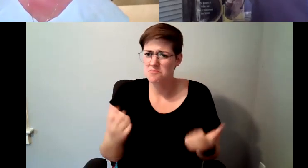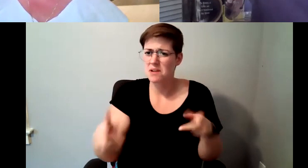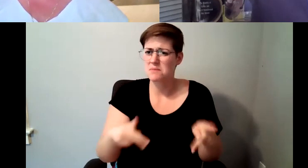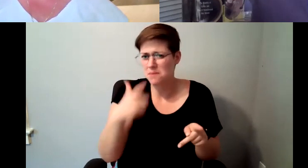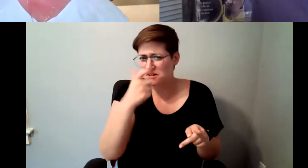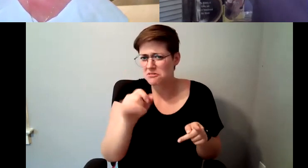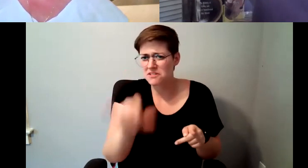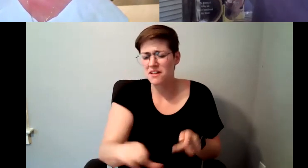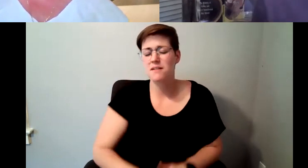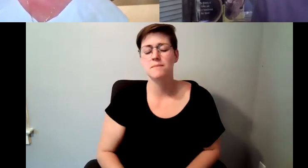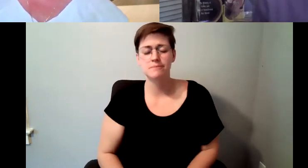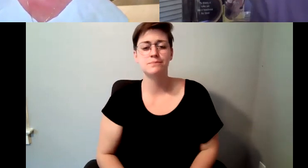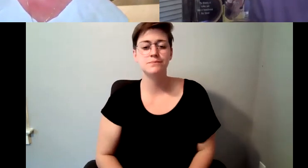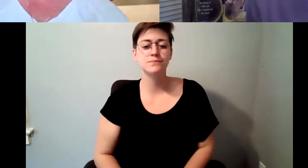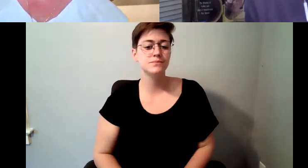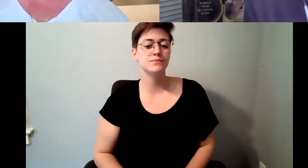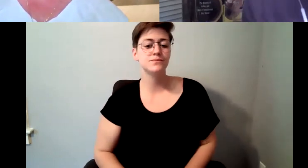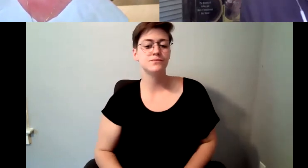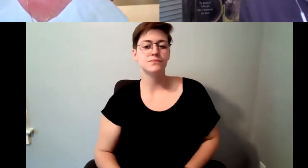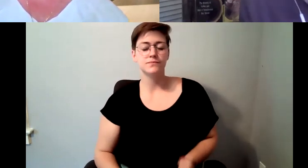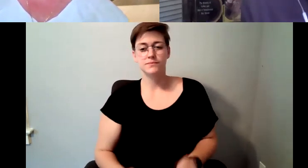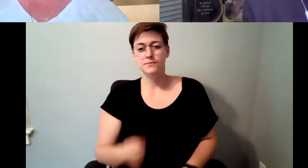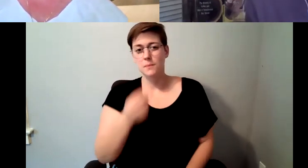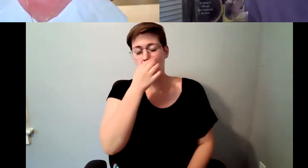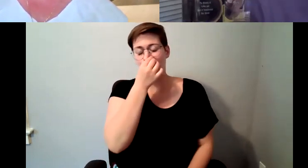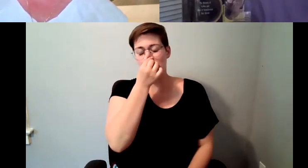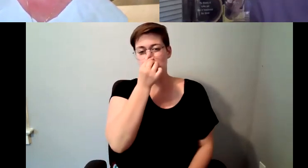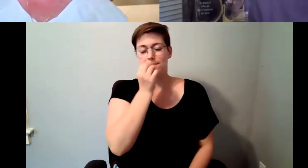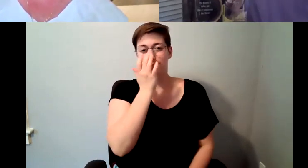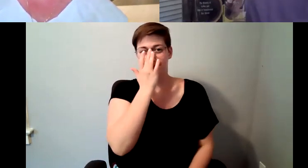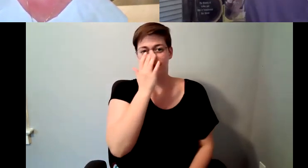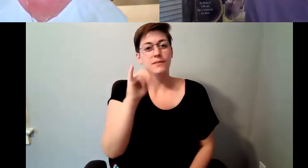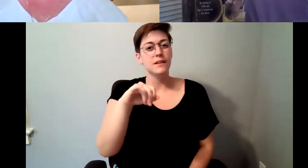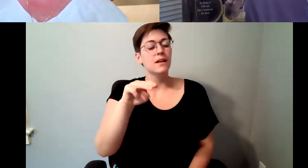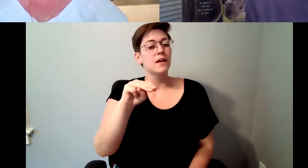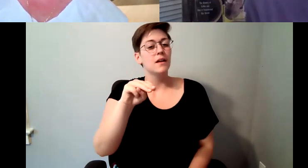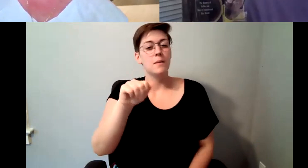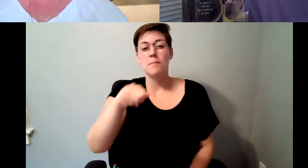D. Major Cohen: When I was invited to join in Seattle to move there, there was a small